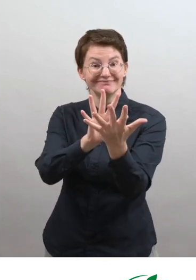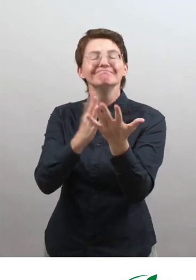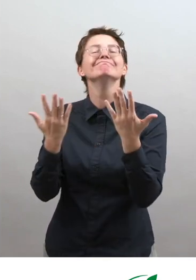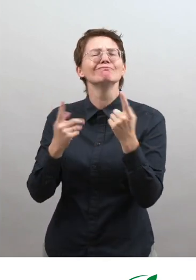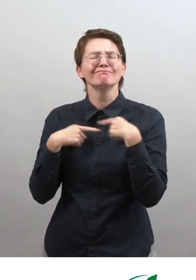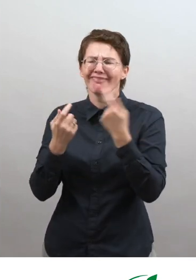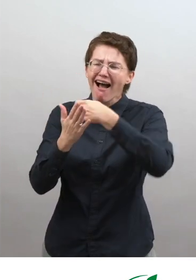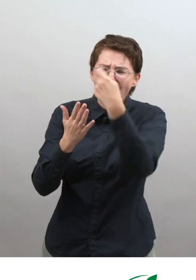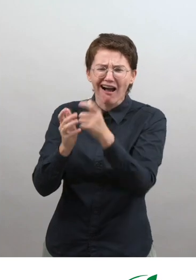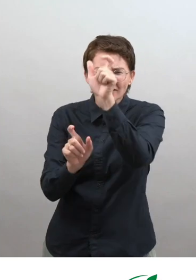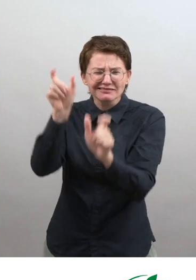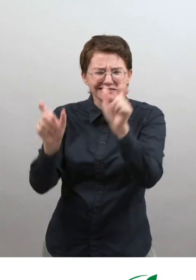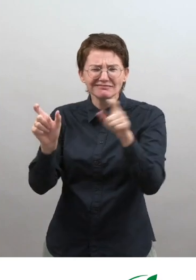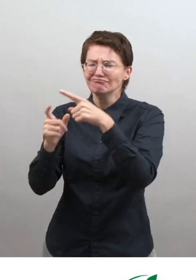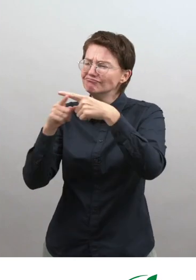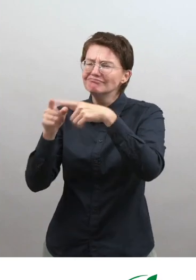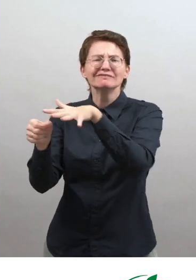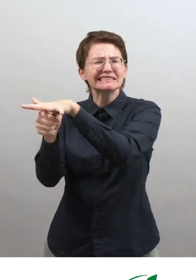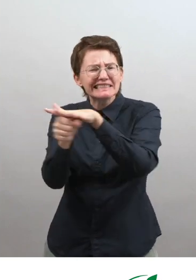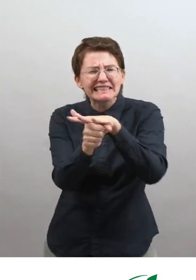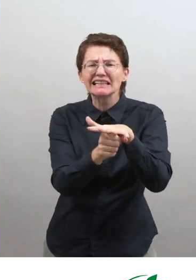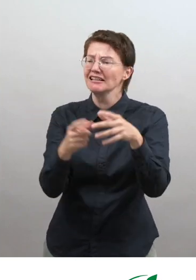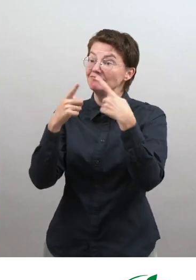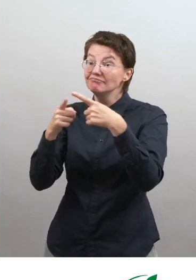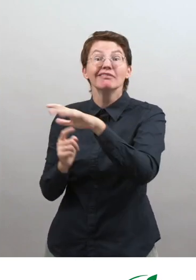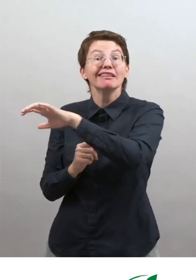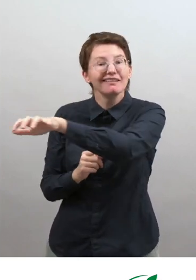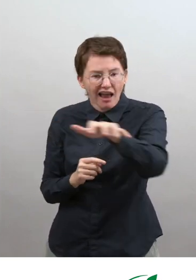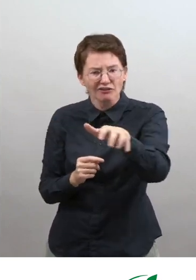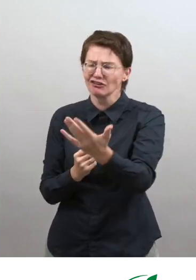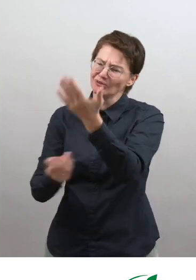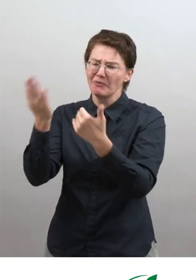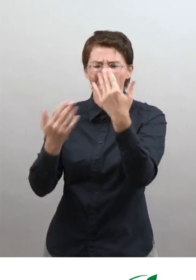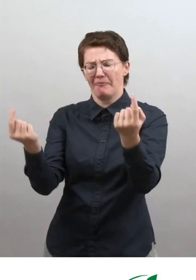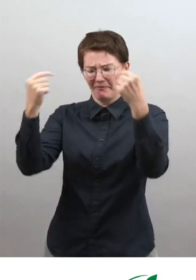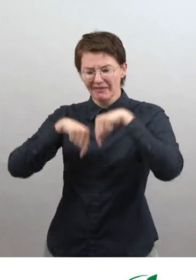and different countries at the Zero Project conferences to highlight the importance of the arts for everyone.